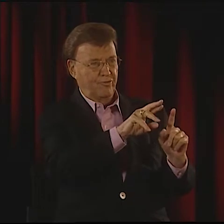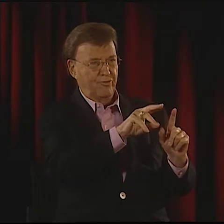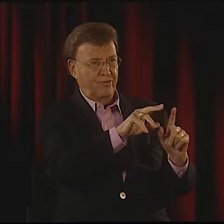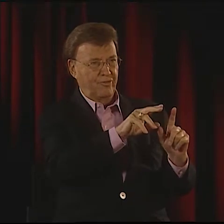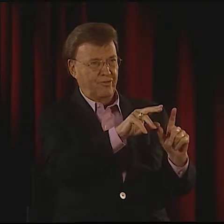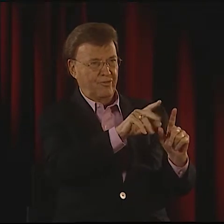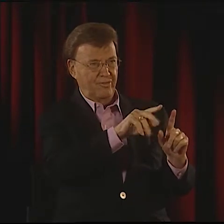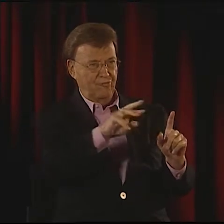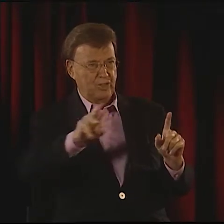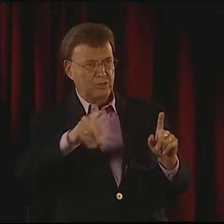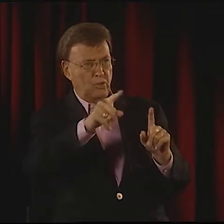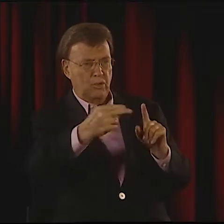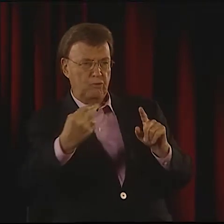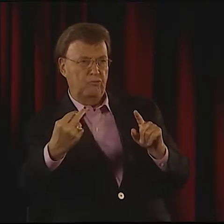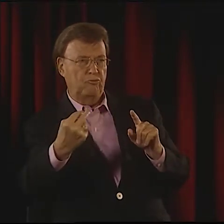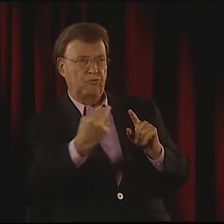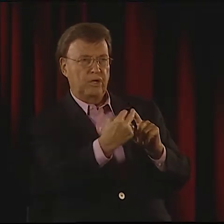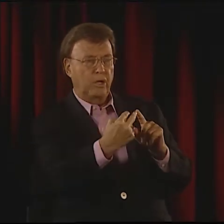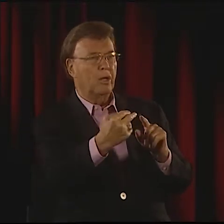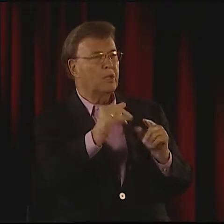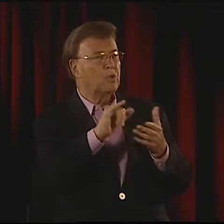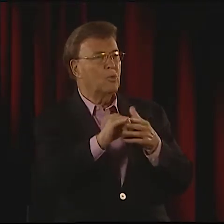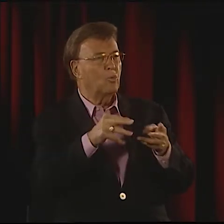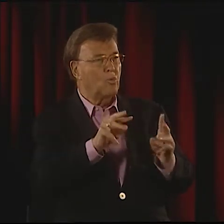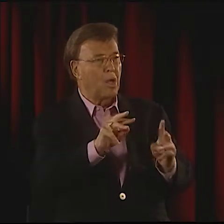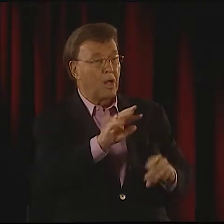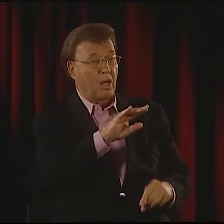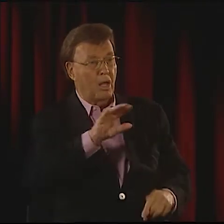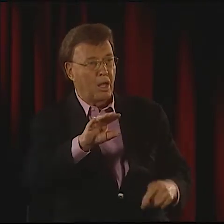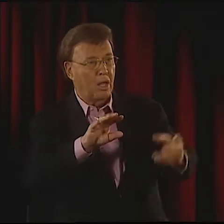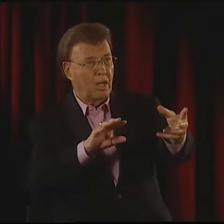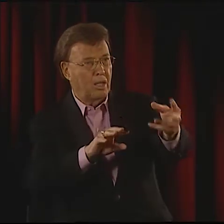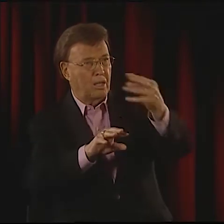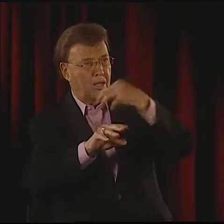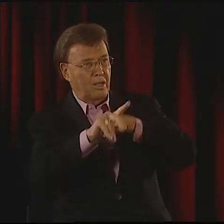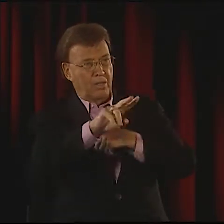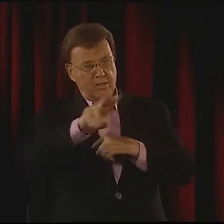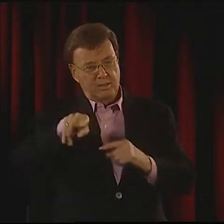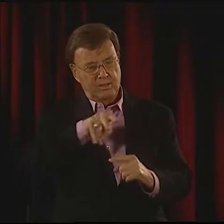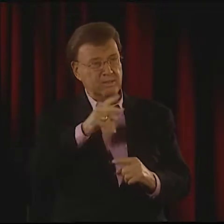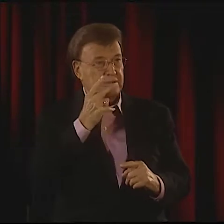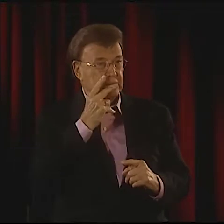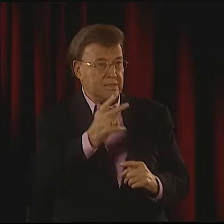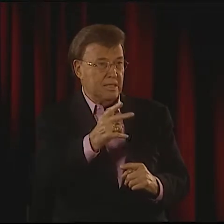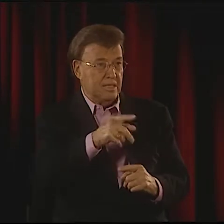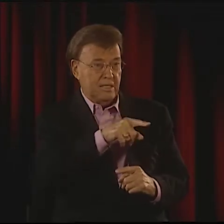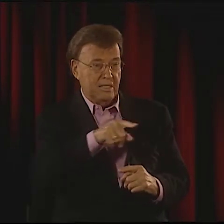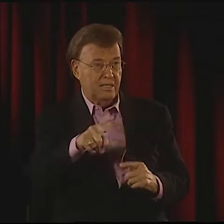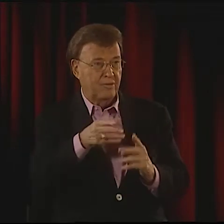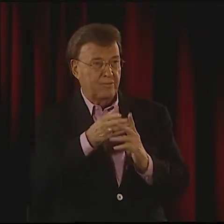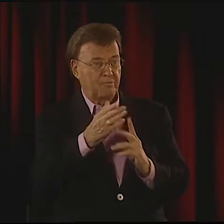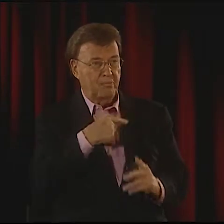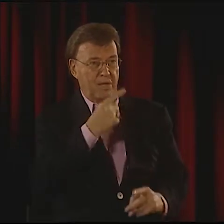I DON'T SPELL IT IN THE CONVENTIONAL WAY. I SPELL IT FROM RIGHT TO LEFT, FROM THEIR PERSPECTIVE...